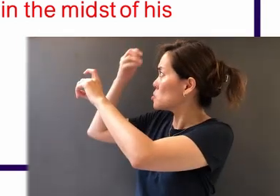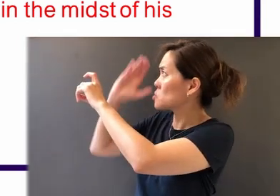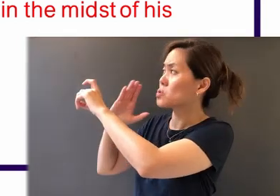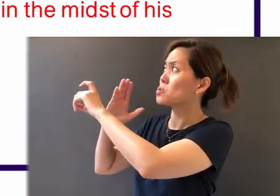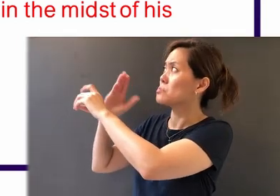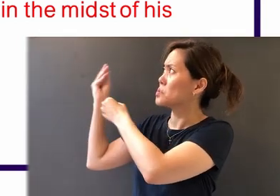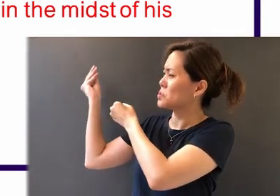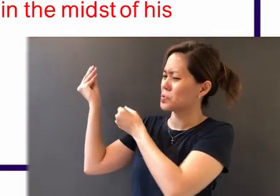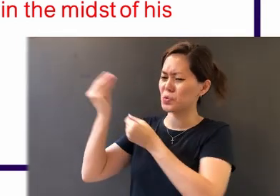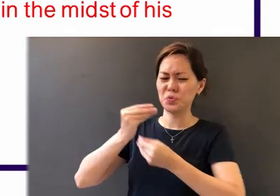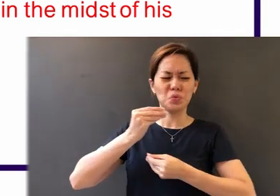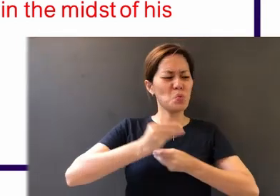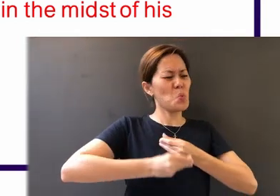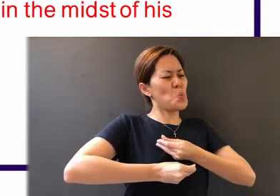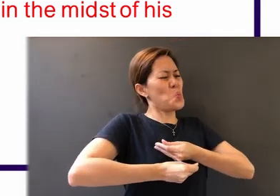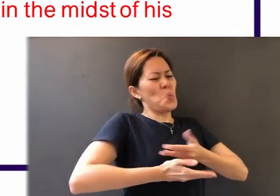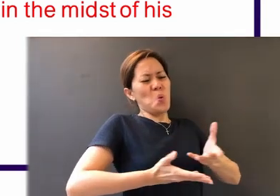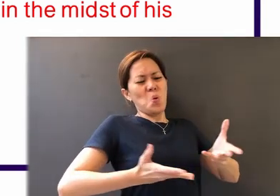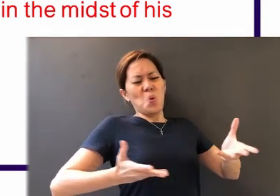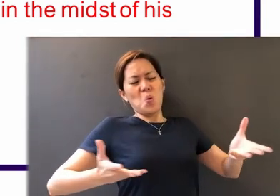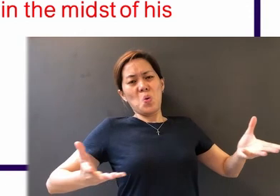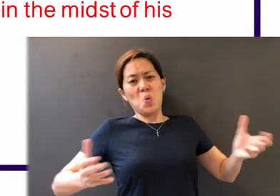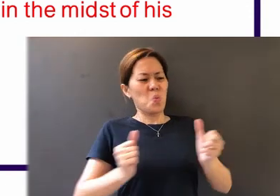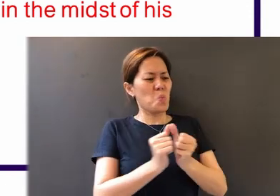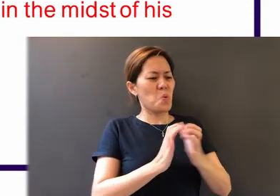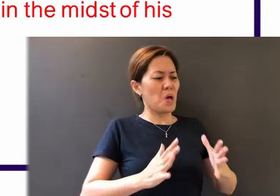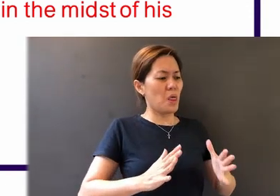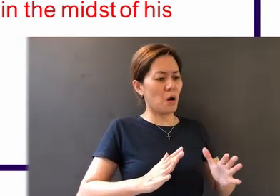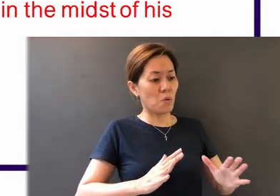who gives generously to all without reproach,